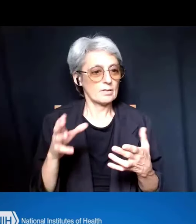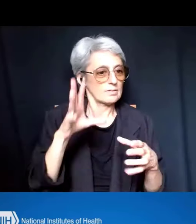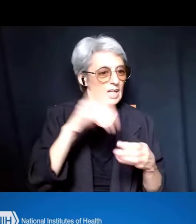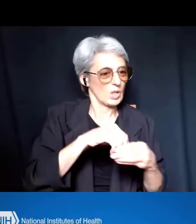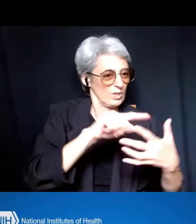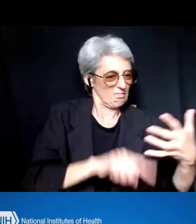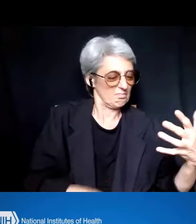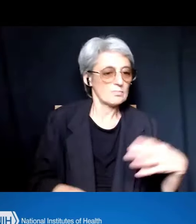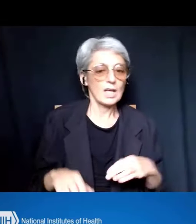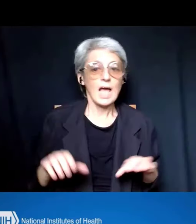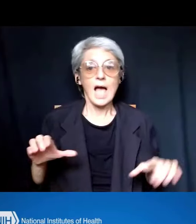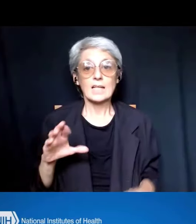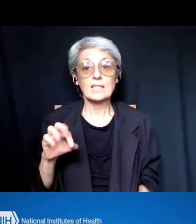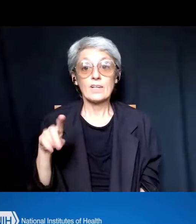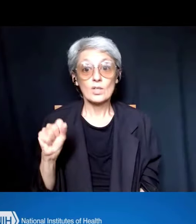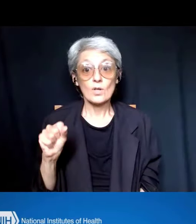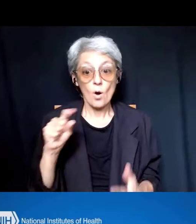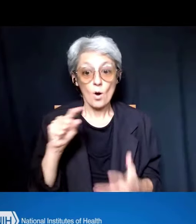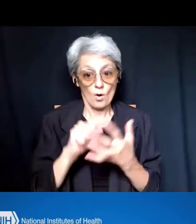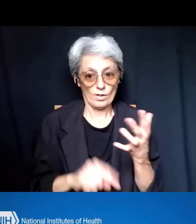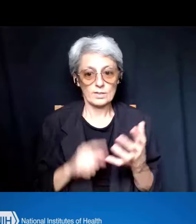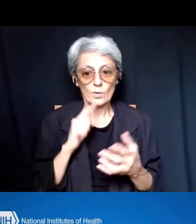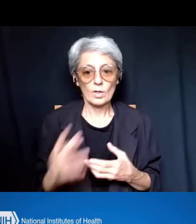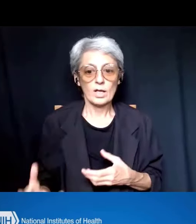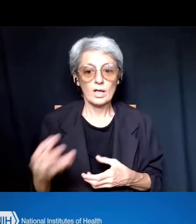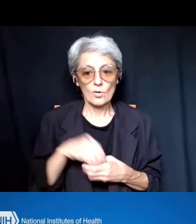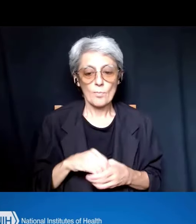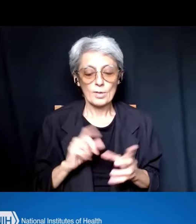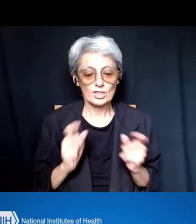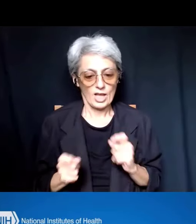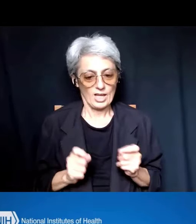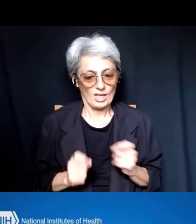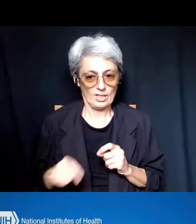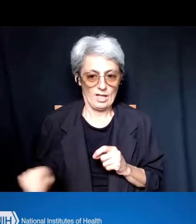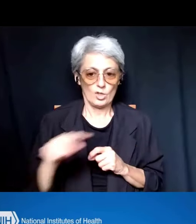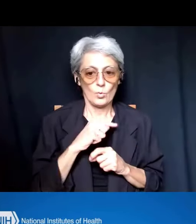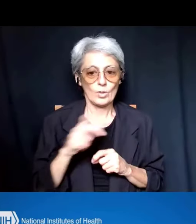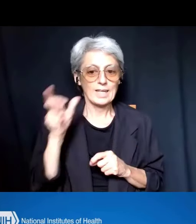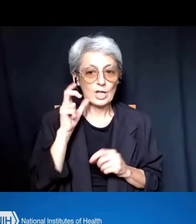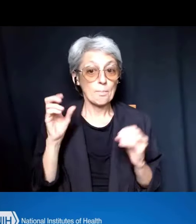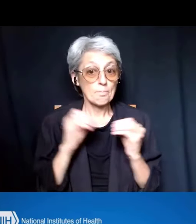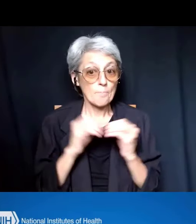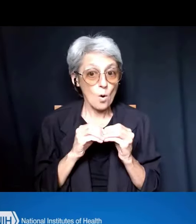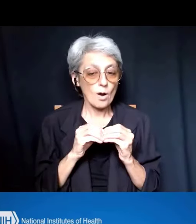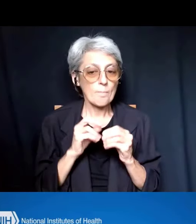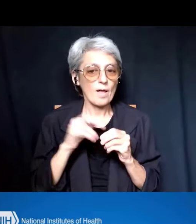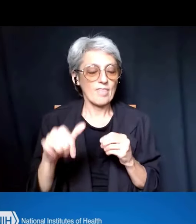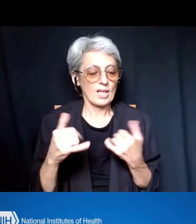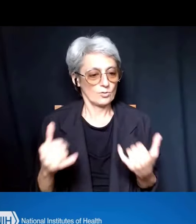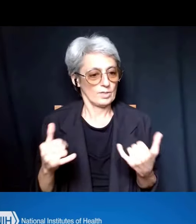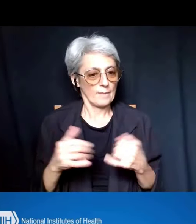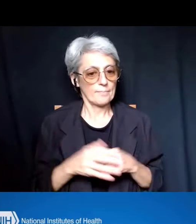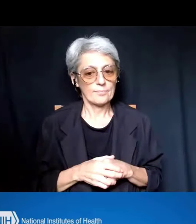that will incorporate the changes that you will hear more about today. Also, I'd like to call your attention